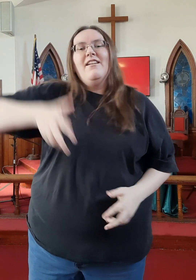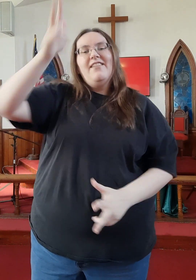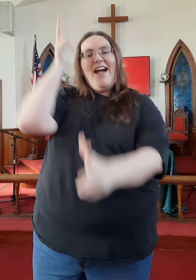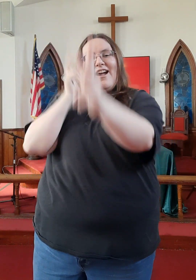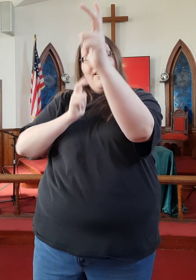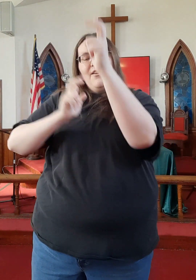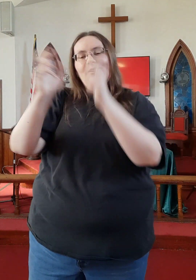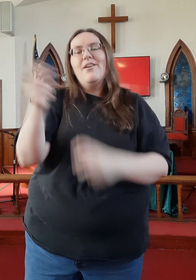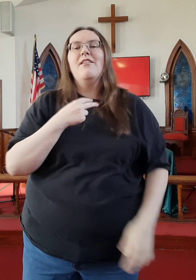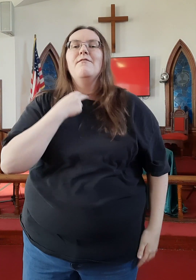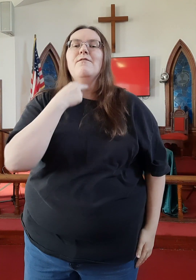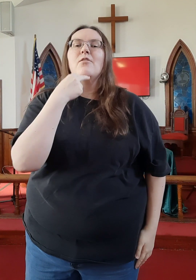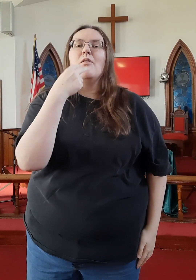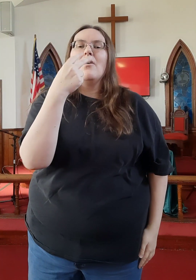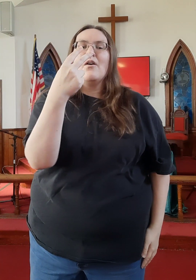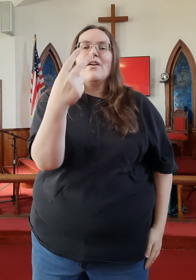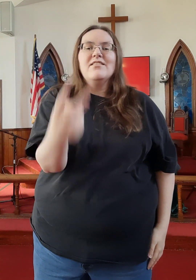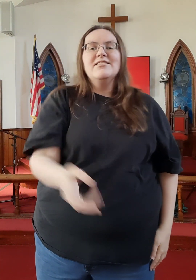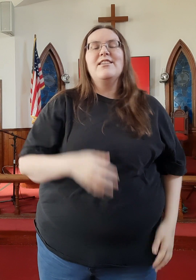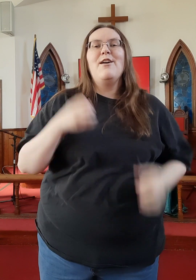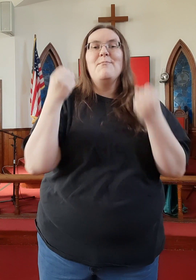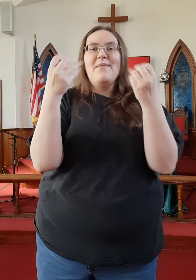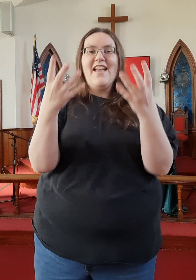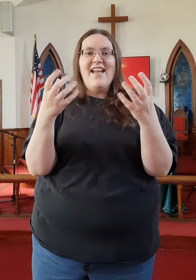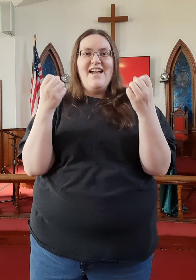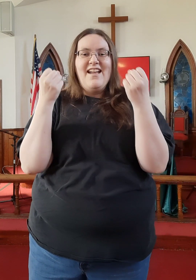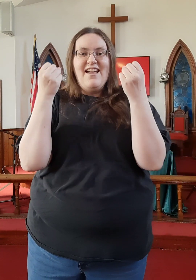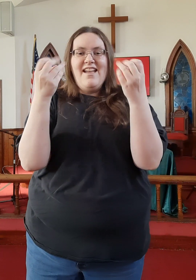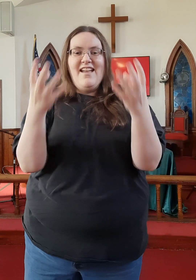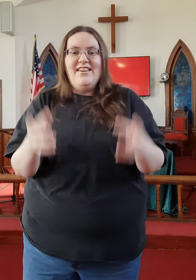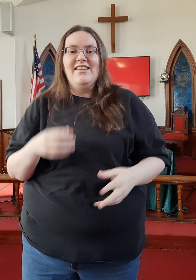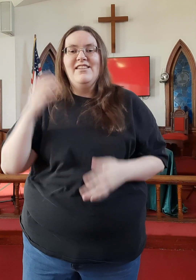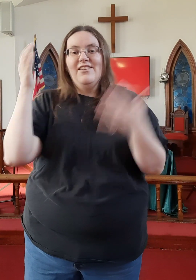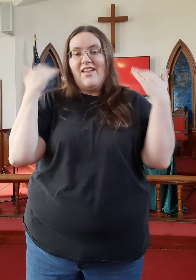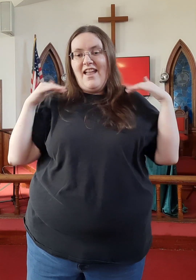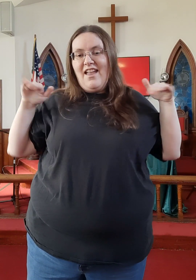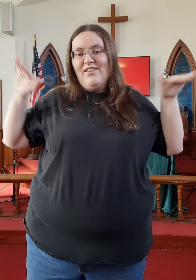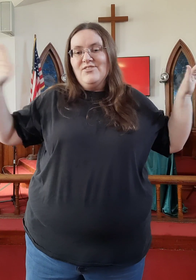And I hear the voice of many angels sing